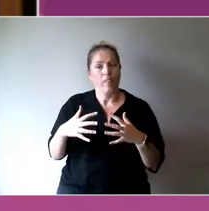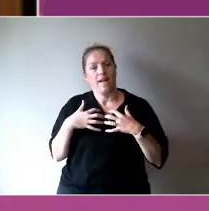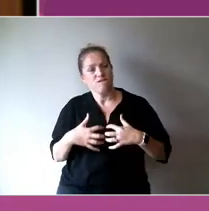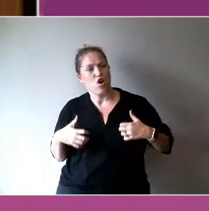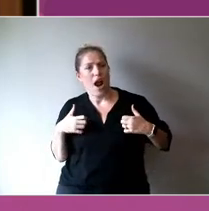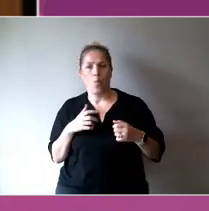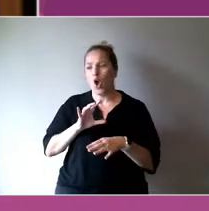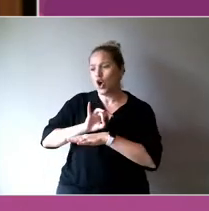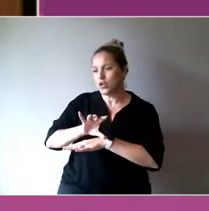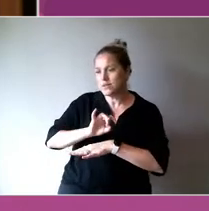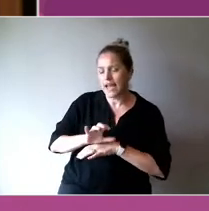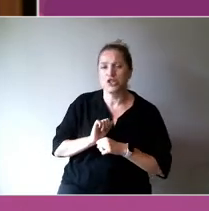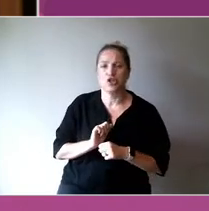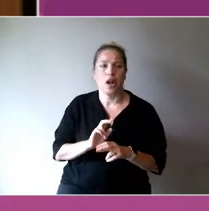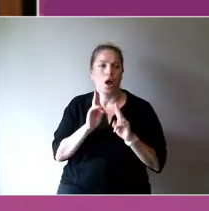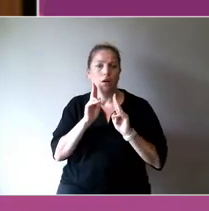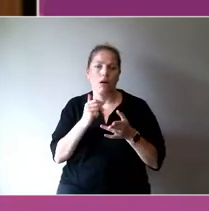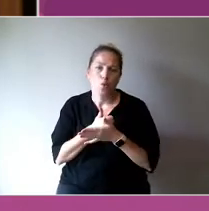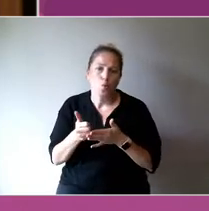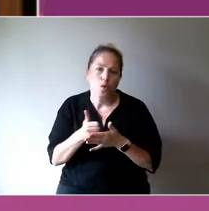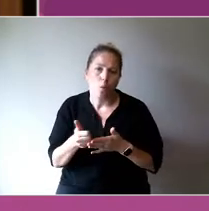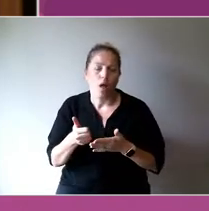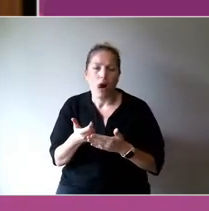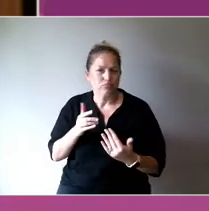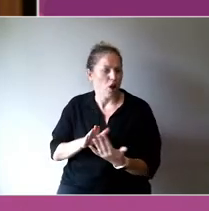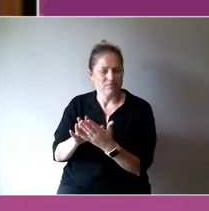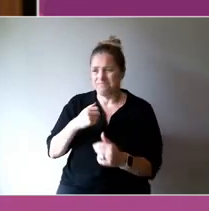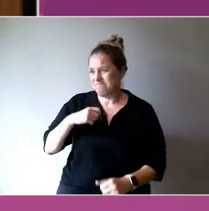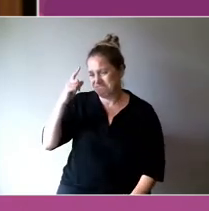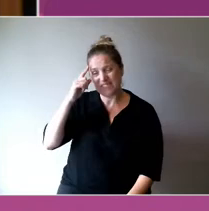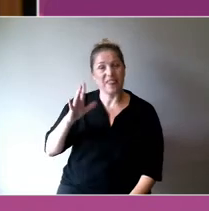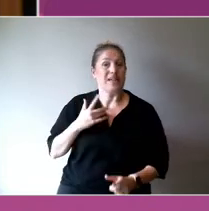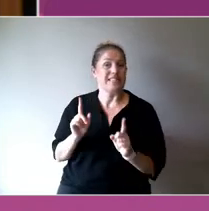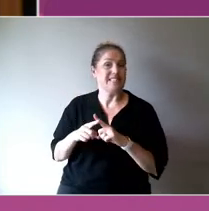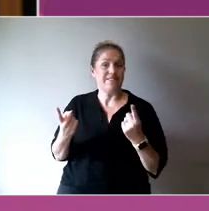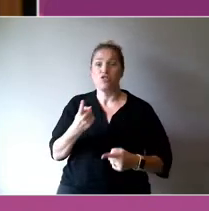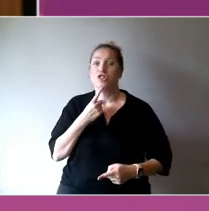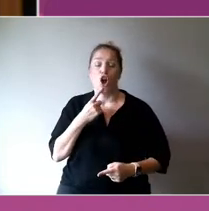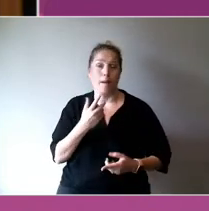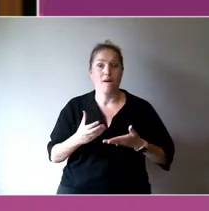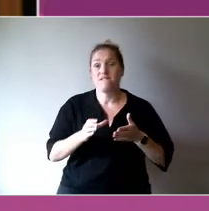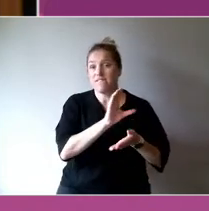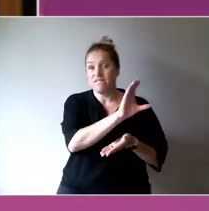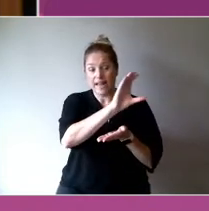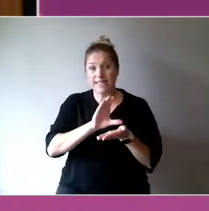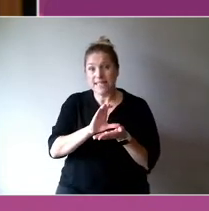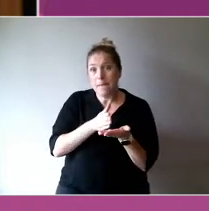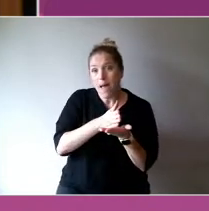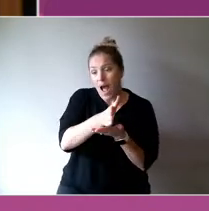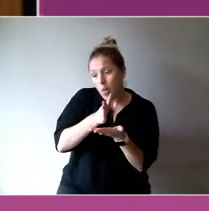I think we need different types of funding and development pathways that will allow community